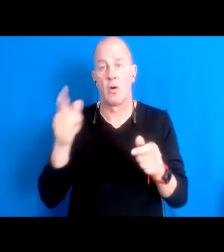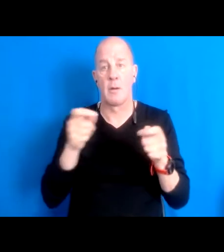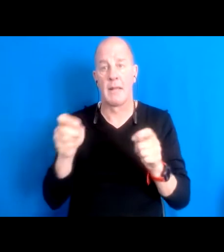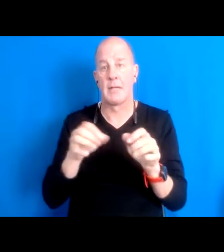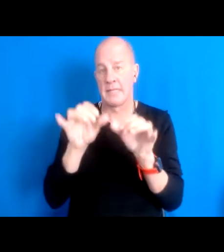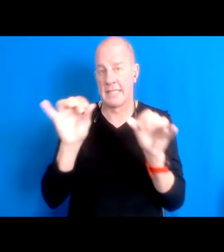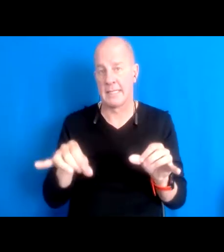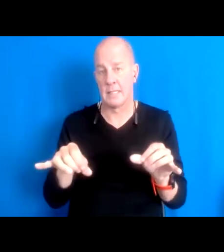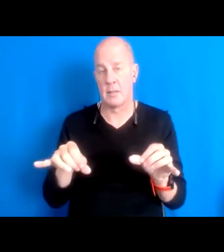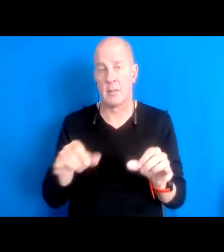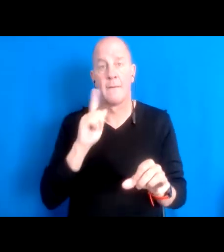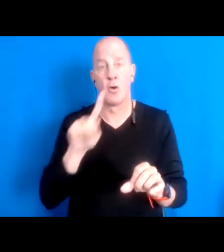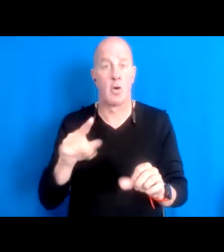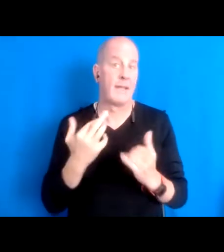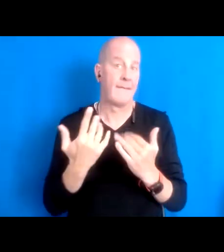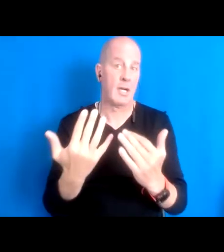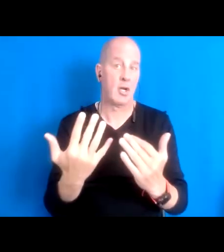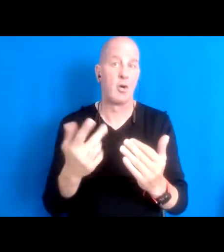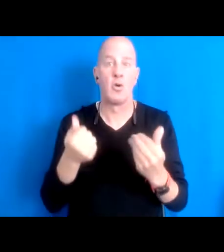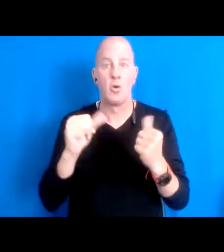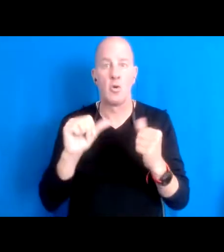for the fire, to try and lay down these prayers.